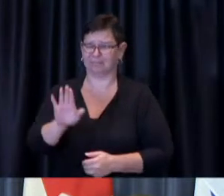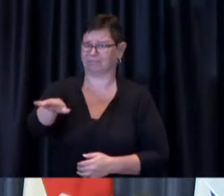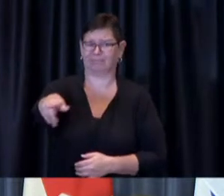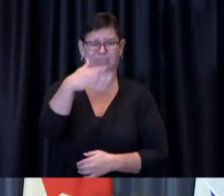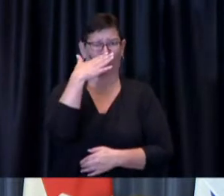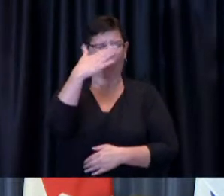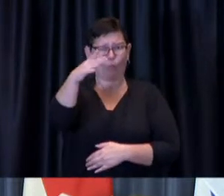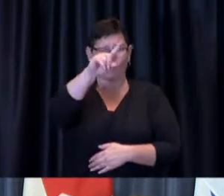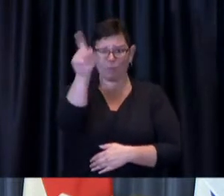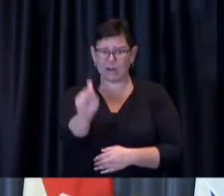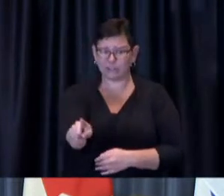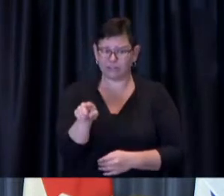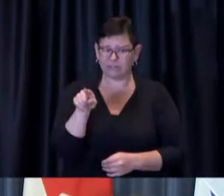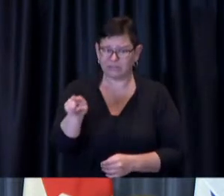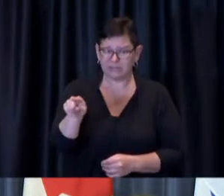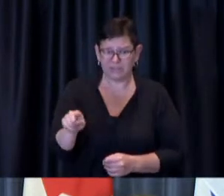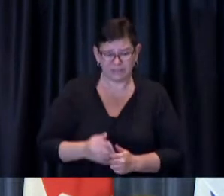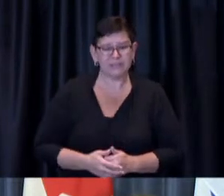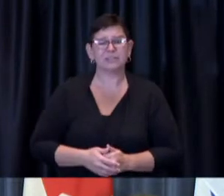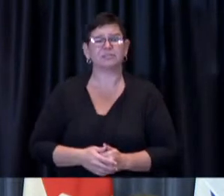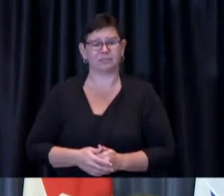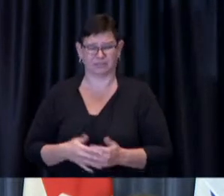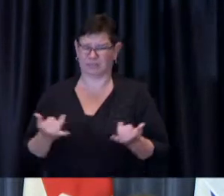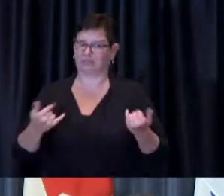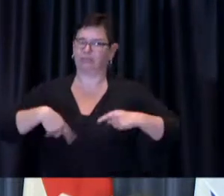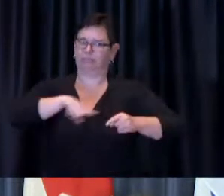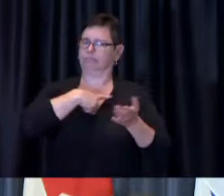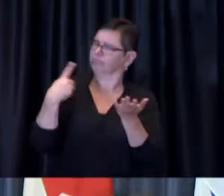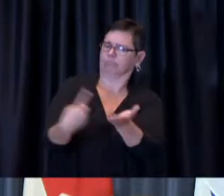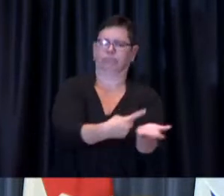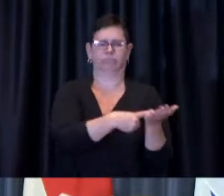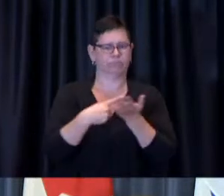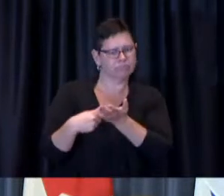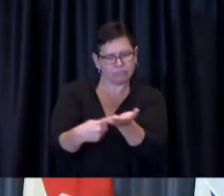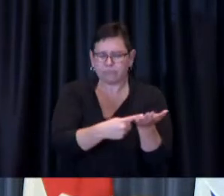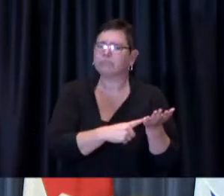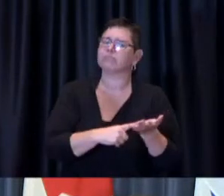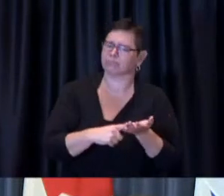that are under active discussion as i'm sure you can well imagine at this point in time